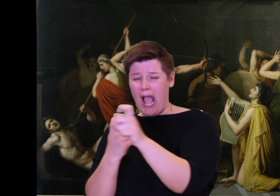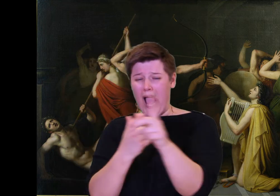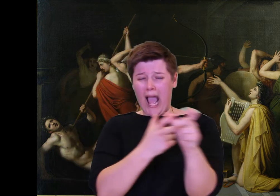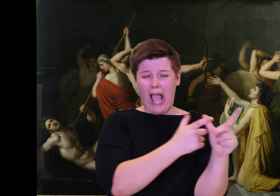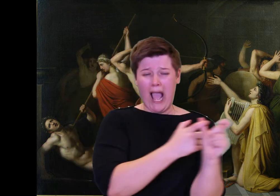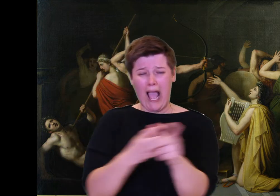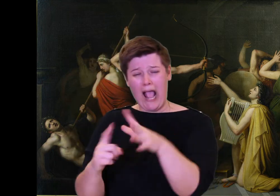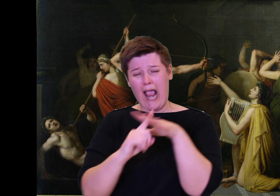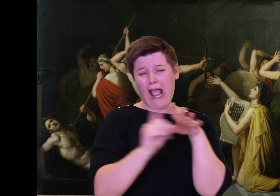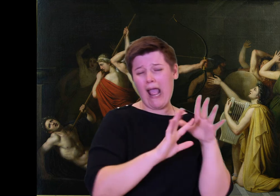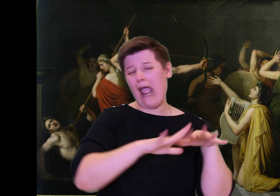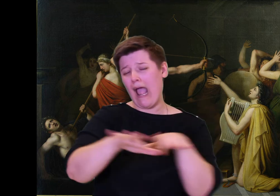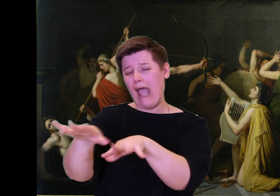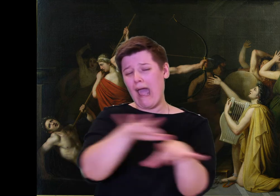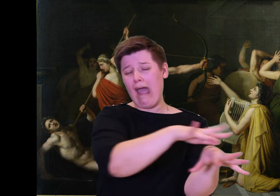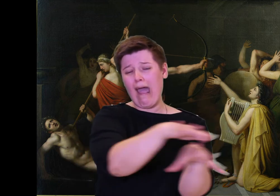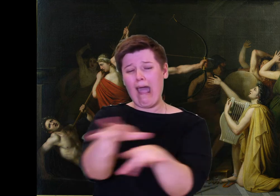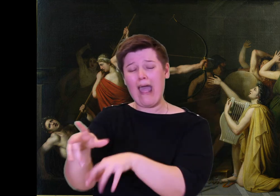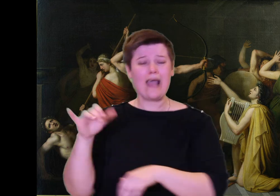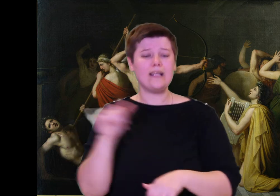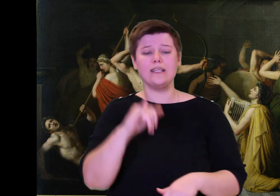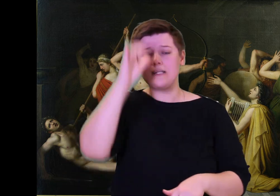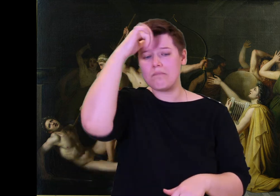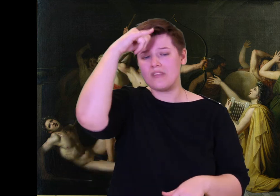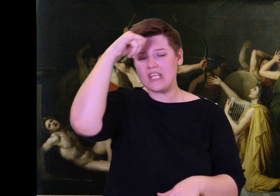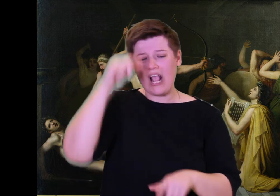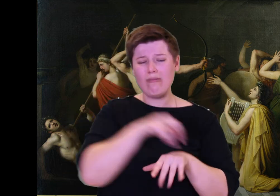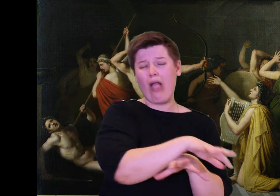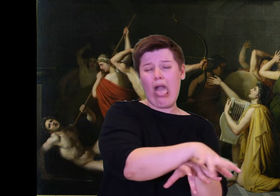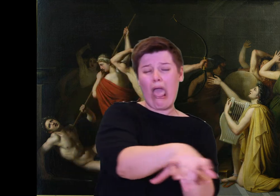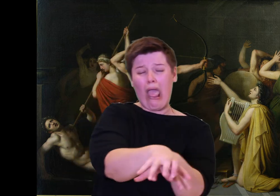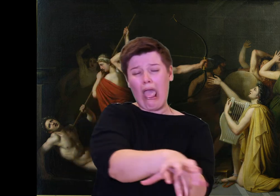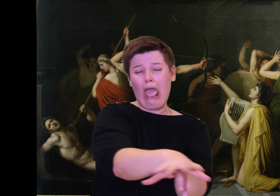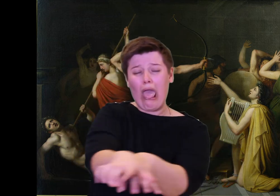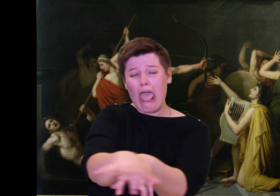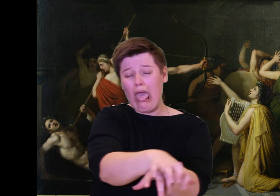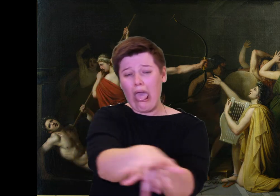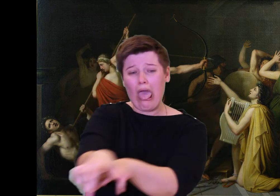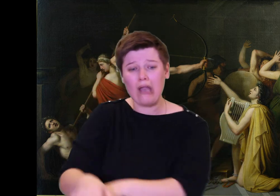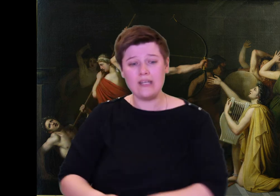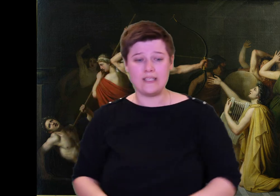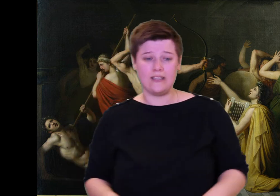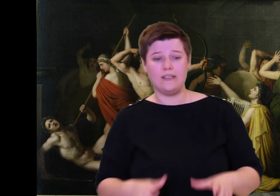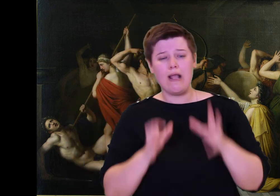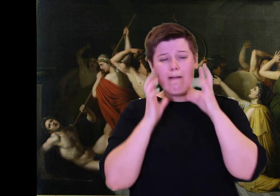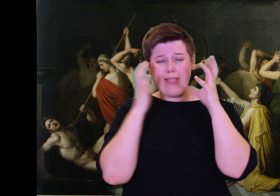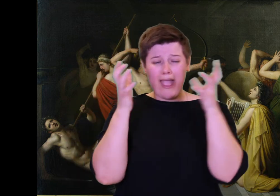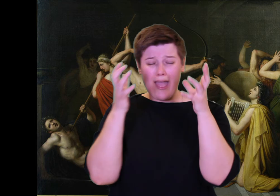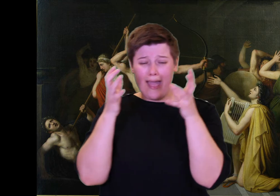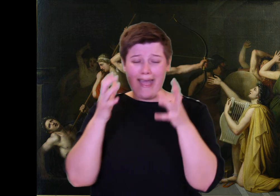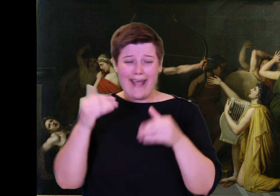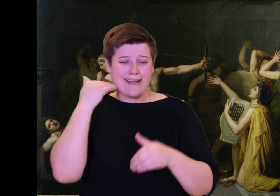and the swineherd struck at Polybus; the cow herd sliced right through Ctesippus’ chest.